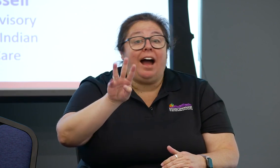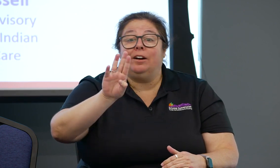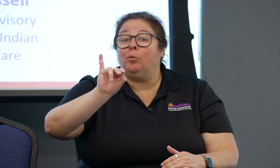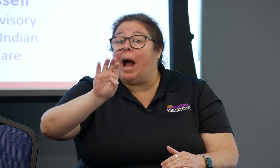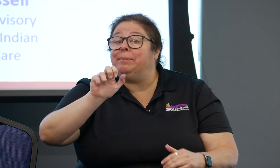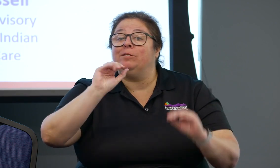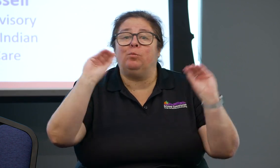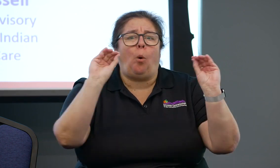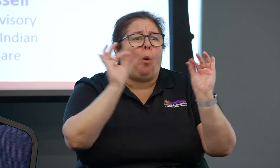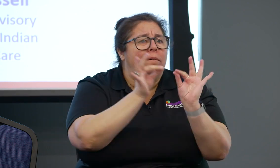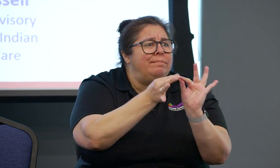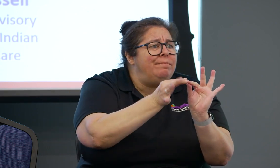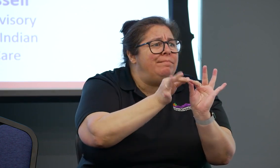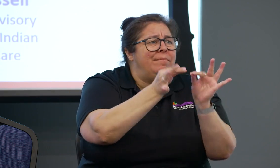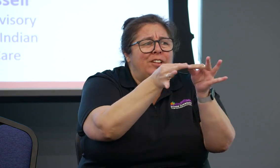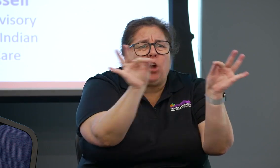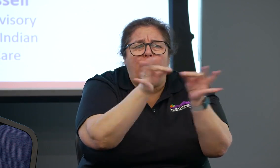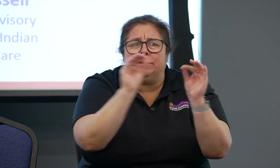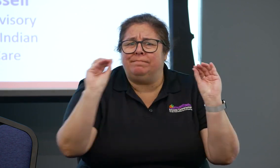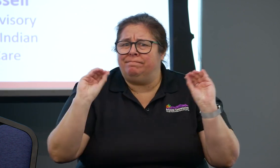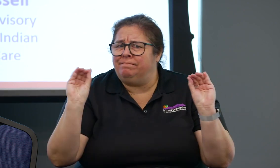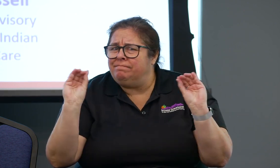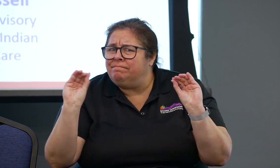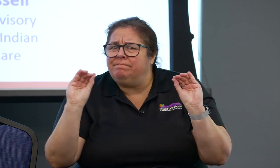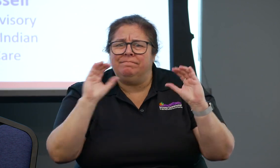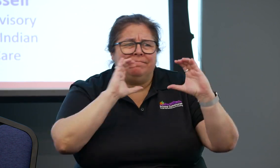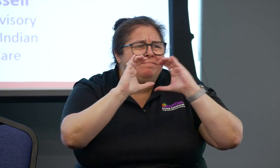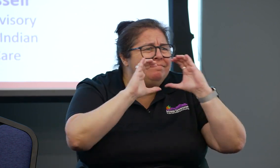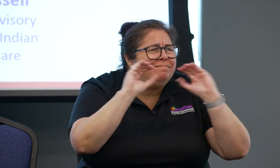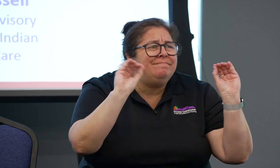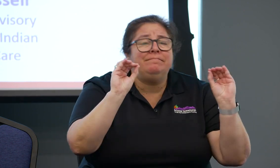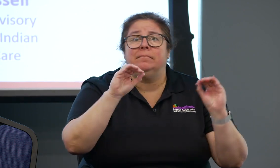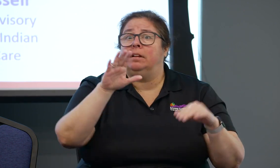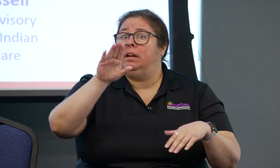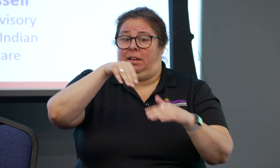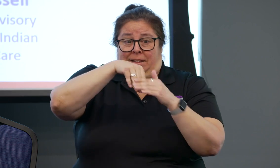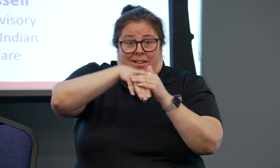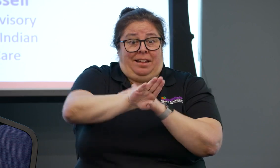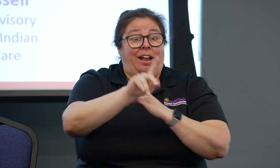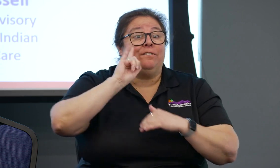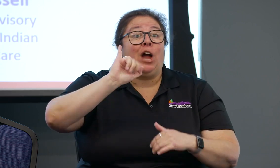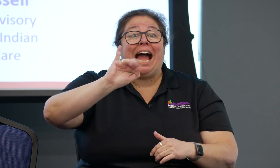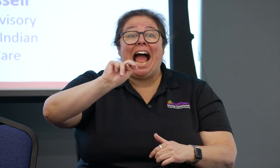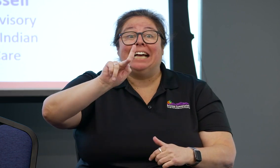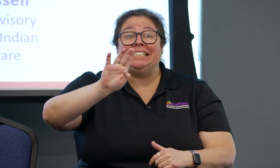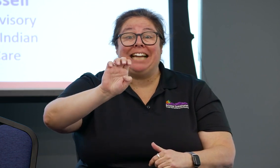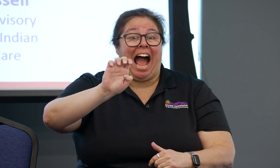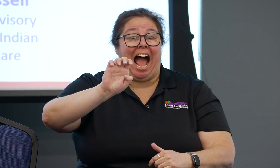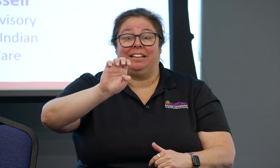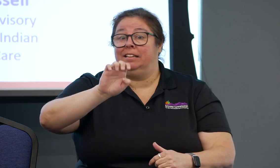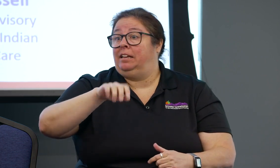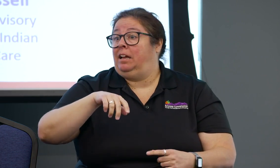ubiquitous systemic barriers. There may be, we have seen lots of situations